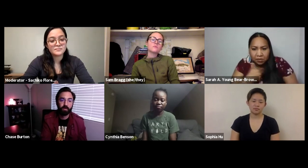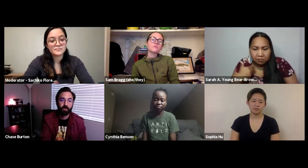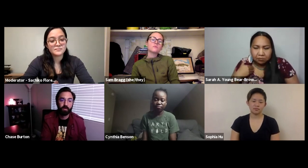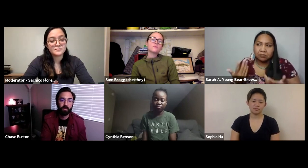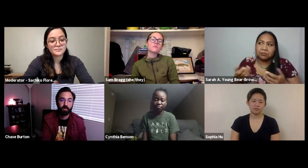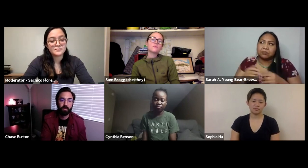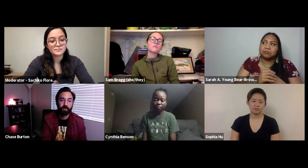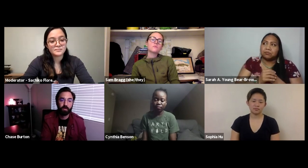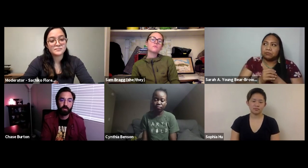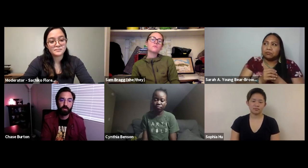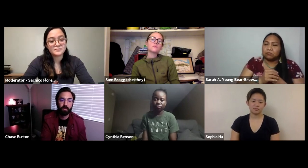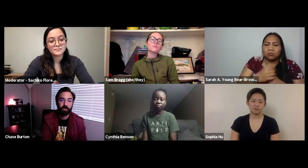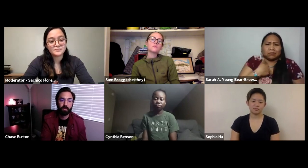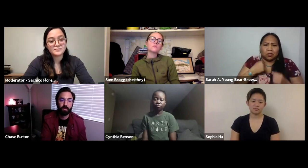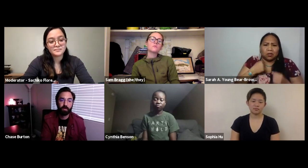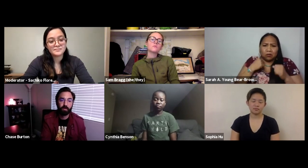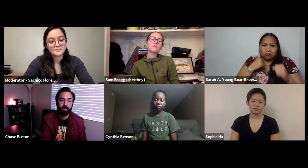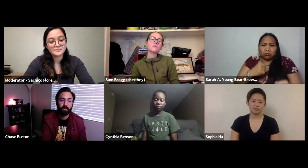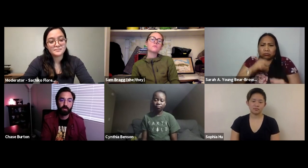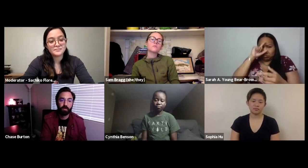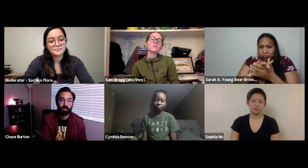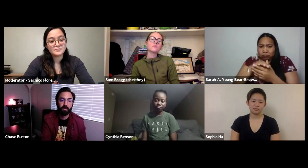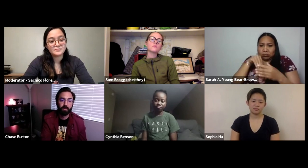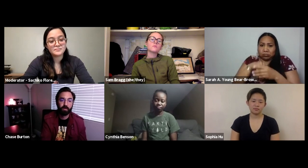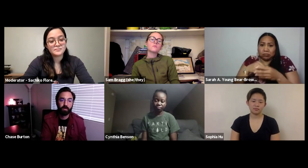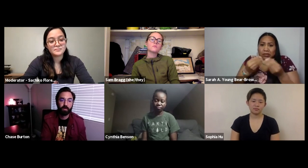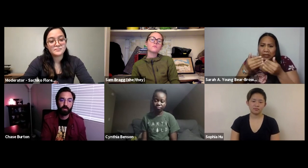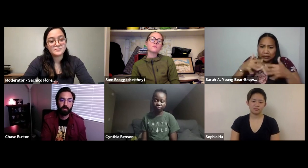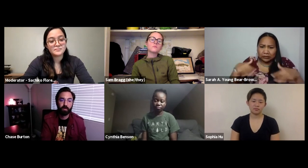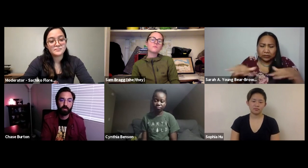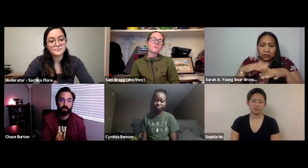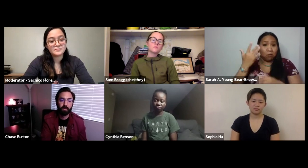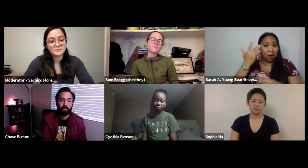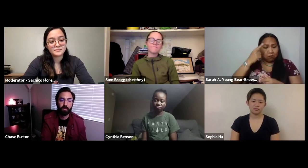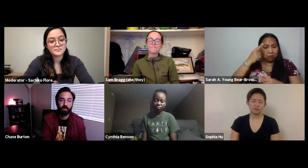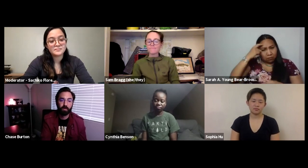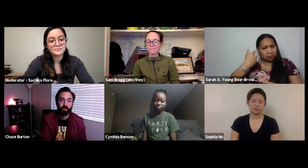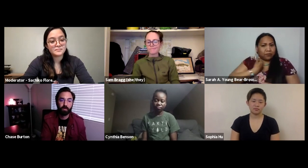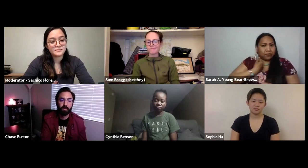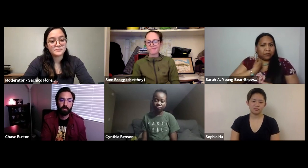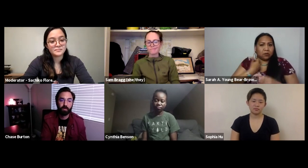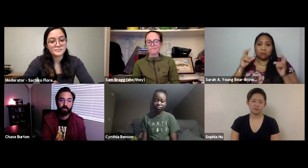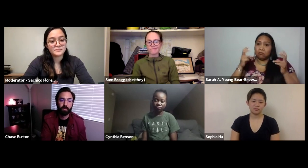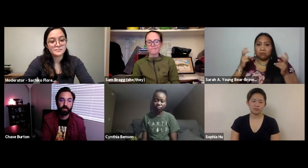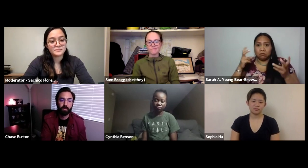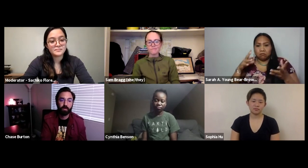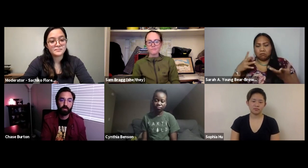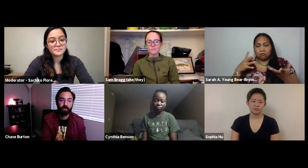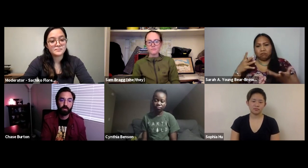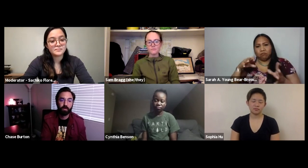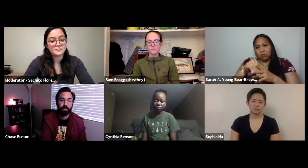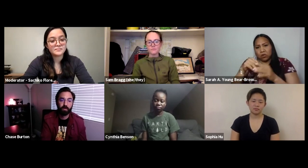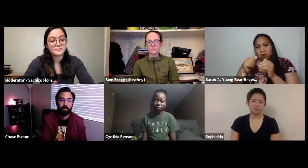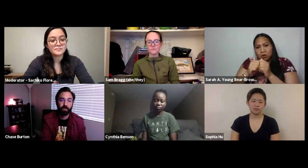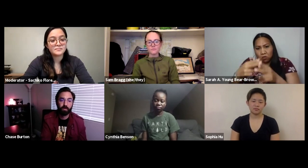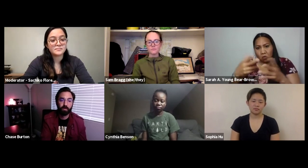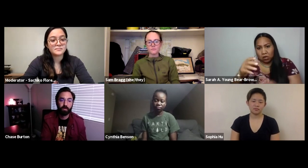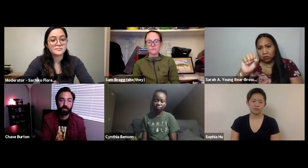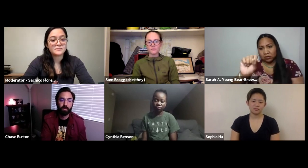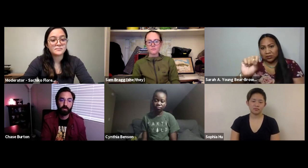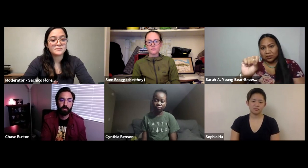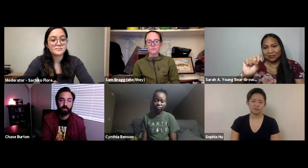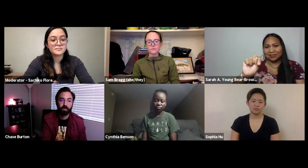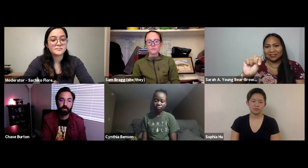able to have all of us in our tribe eat from the food that we created- we believe strongly